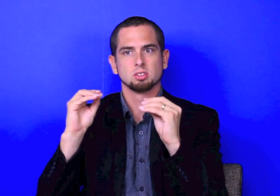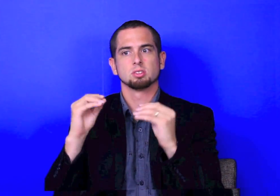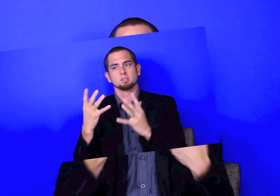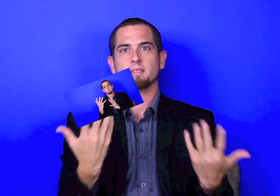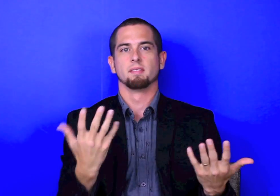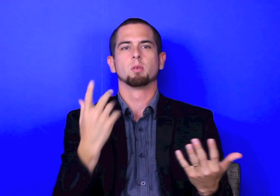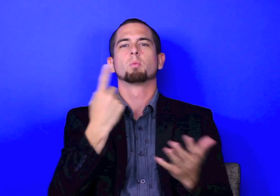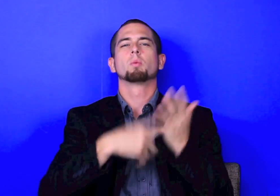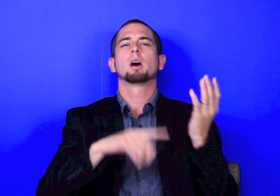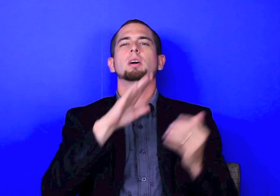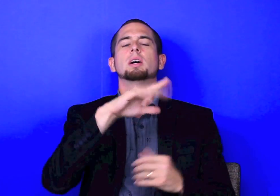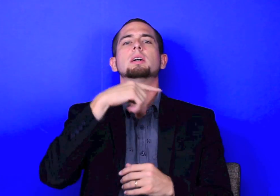There is a gap, because Gallaudet students are still kids, the professors are busy teaching.